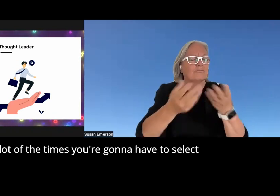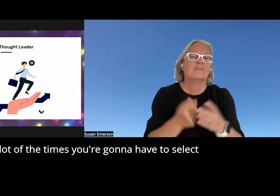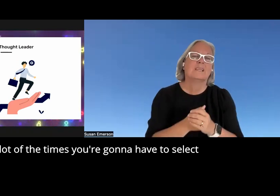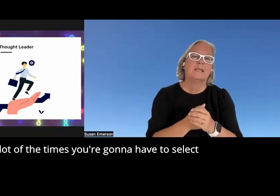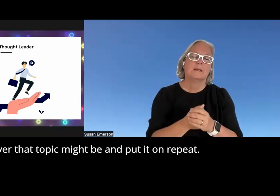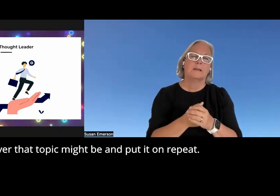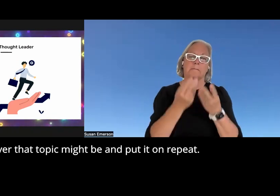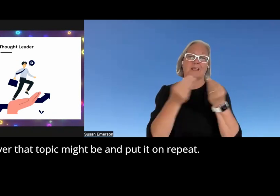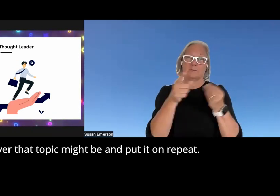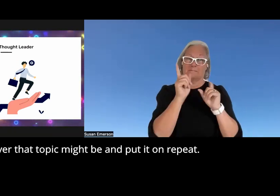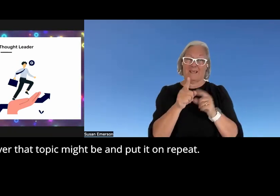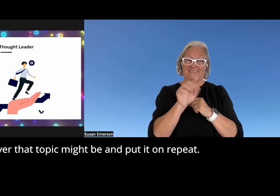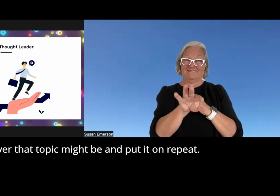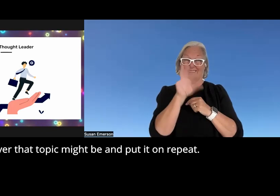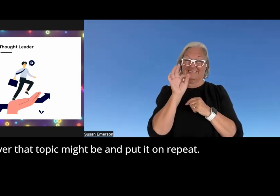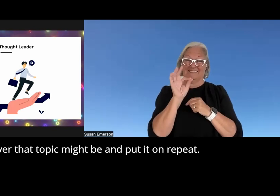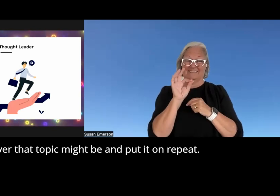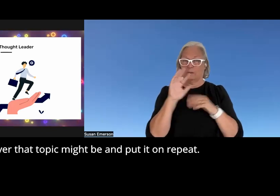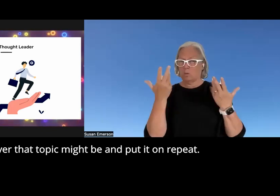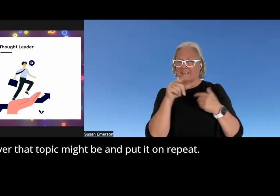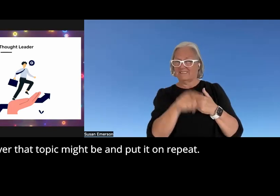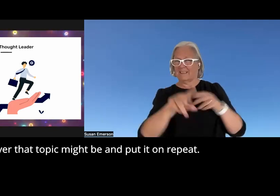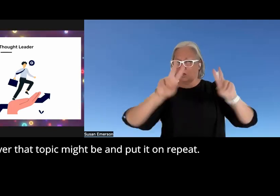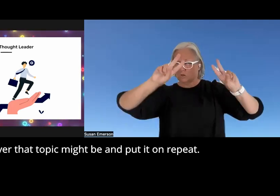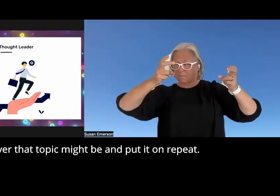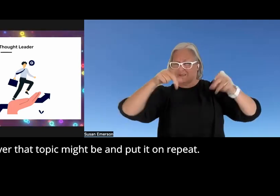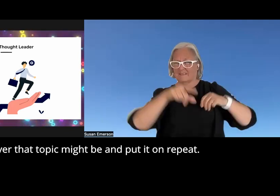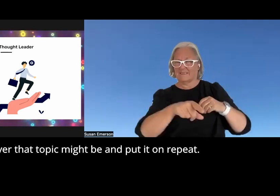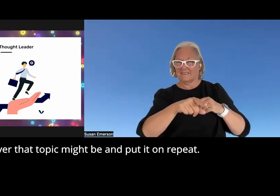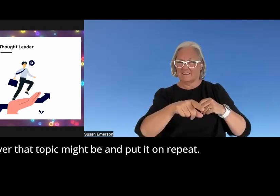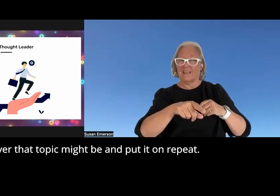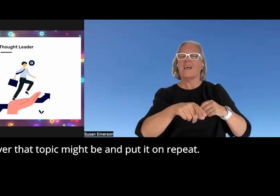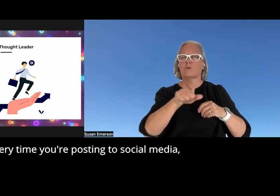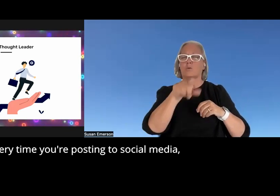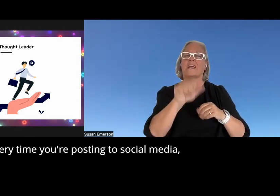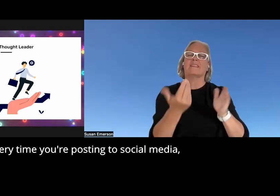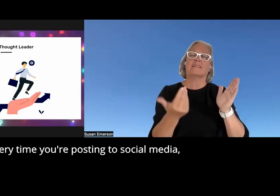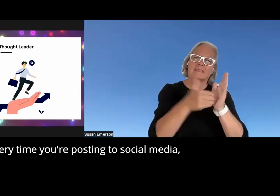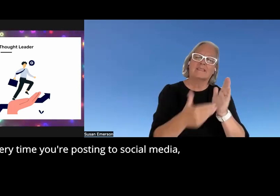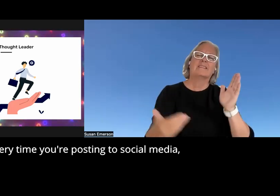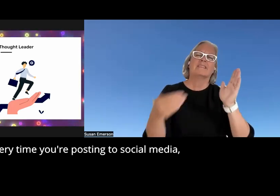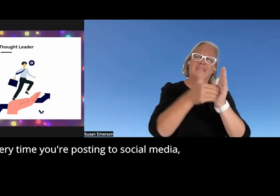to select whatever that topic might be and put it on repeat every time you're posting to social